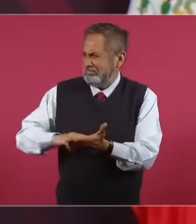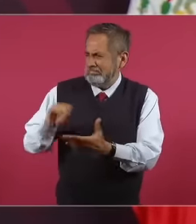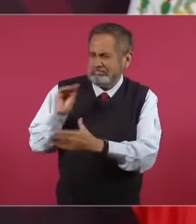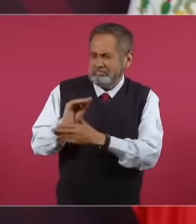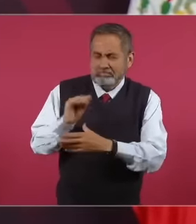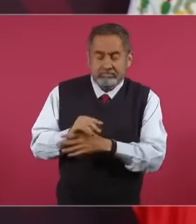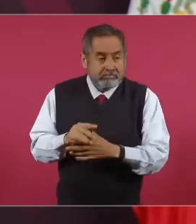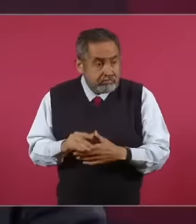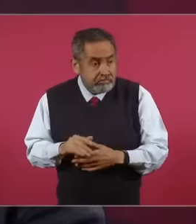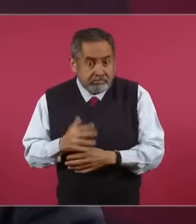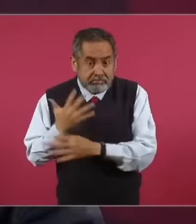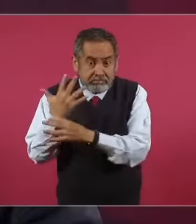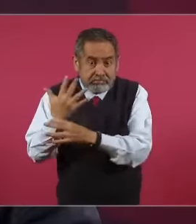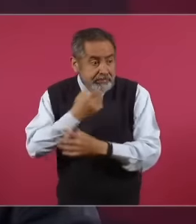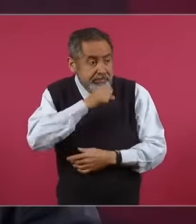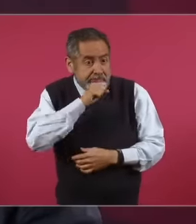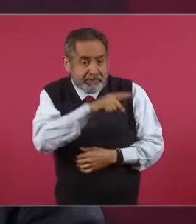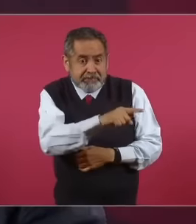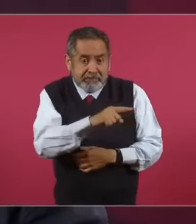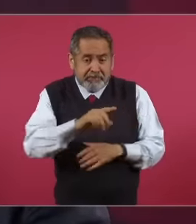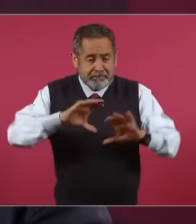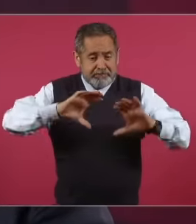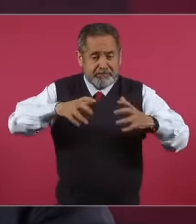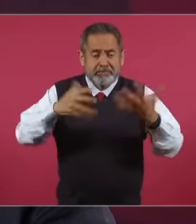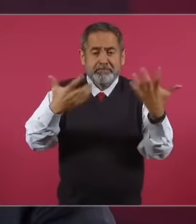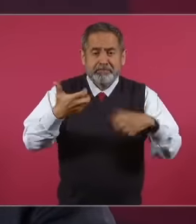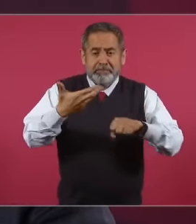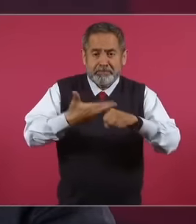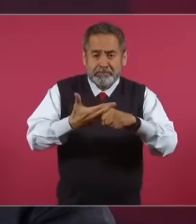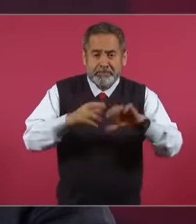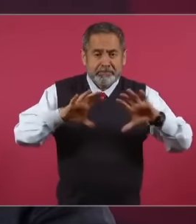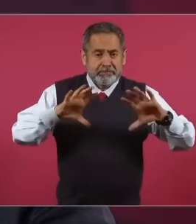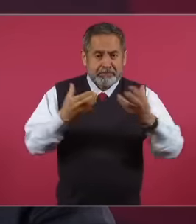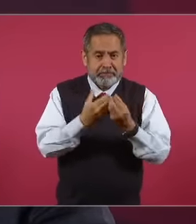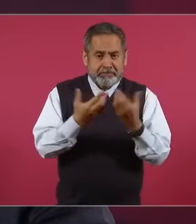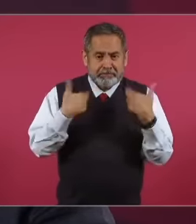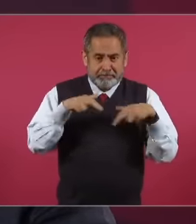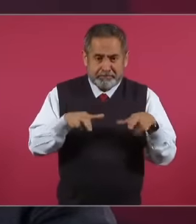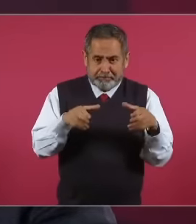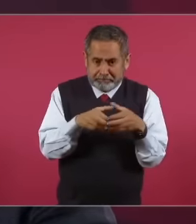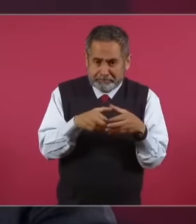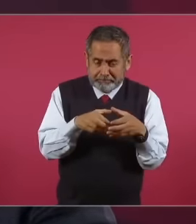in a few words